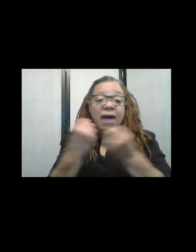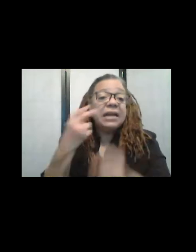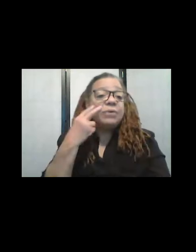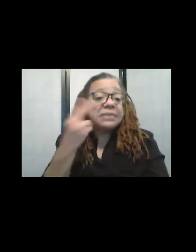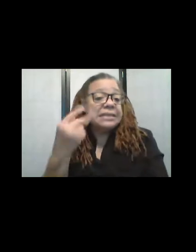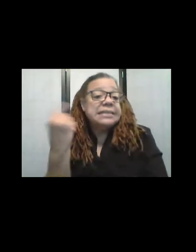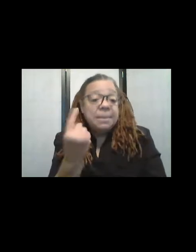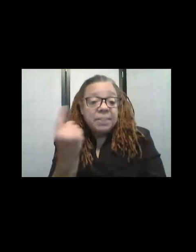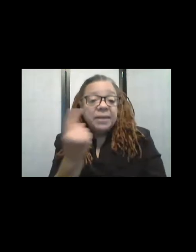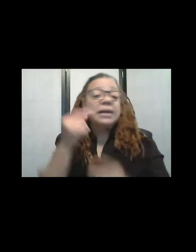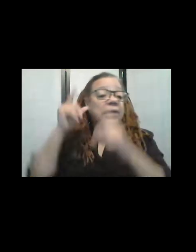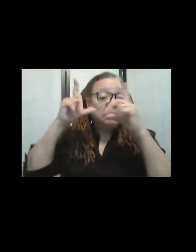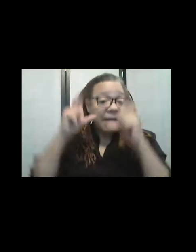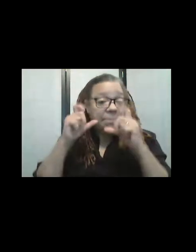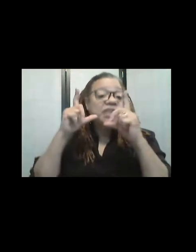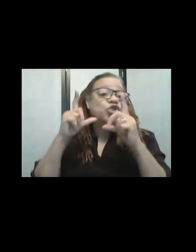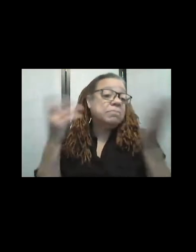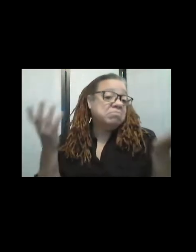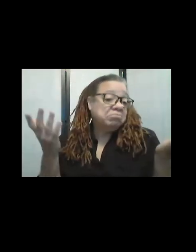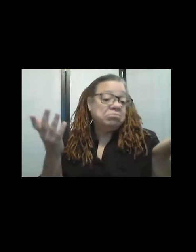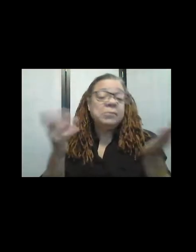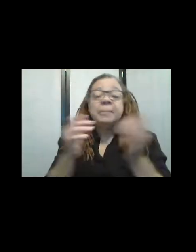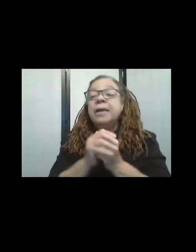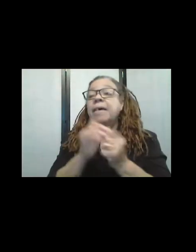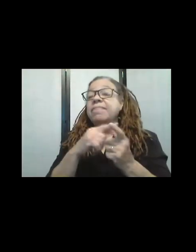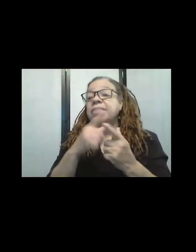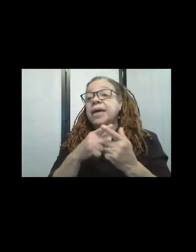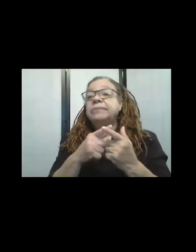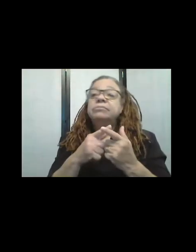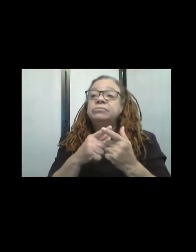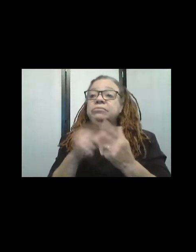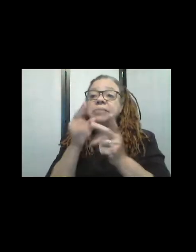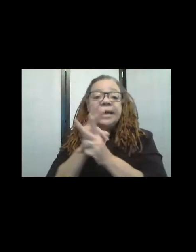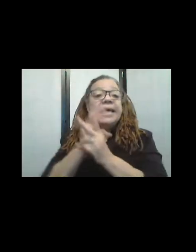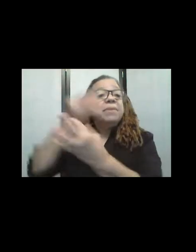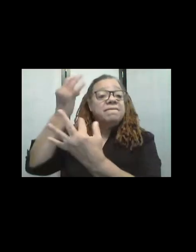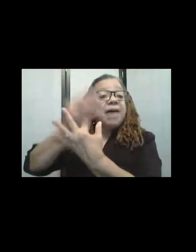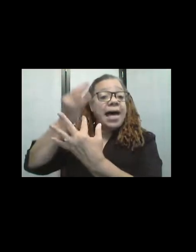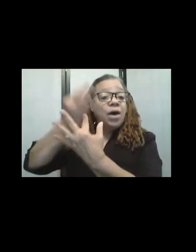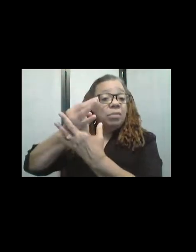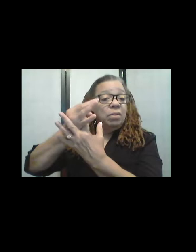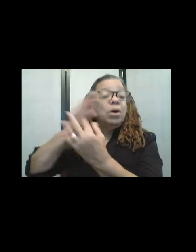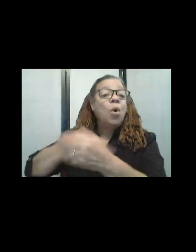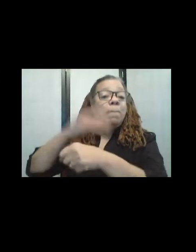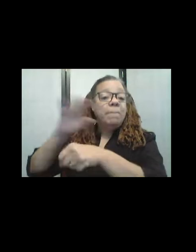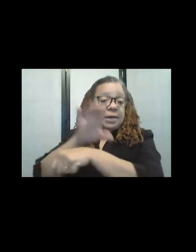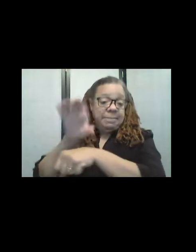and taking that picture. And um, I keep a file on my computer of quilts I want